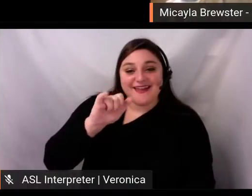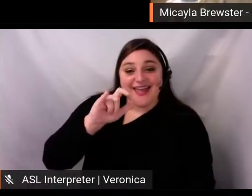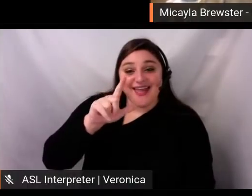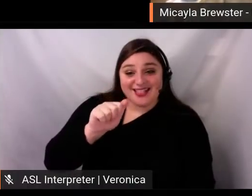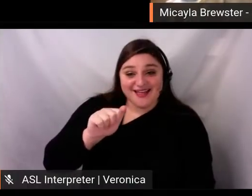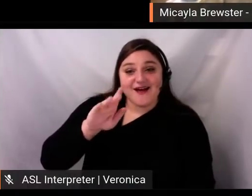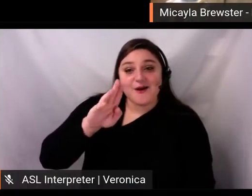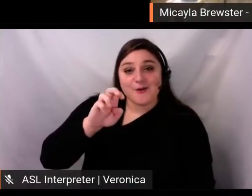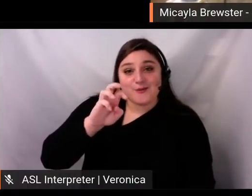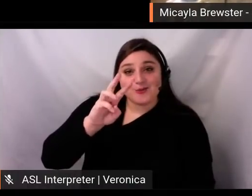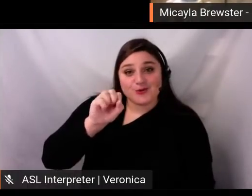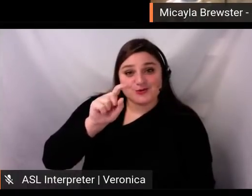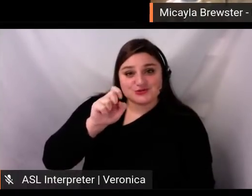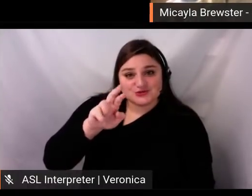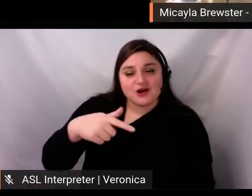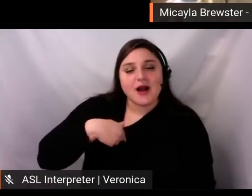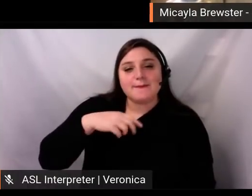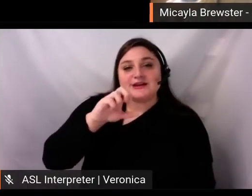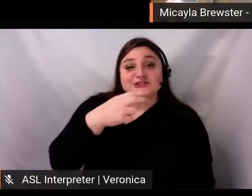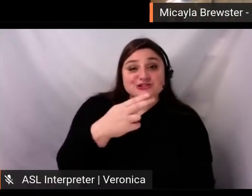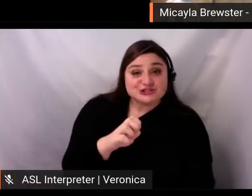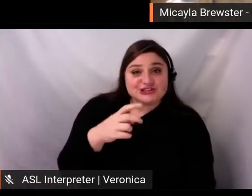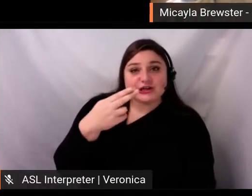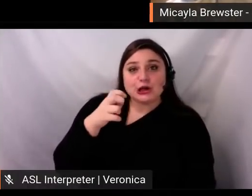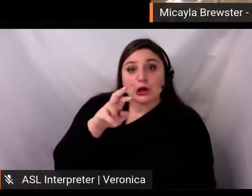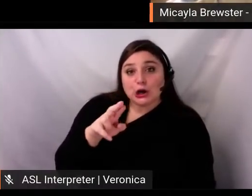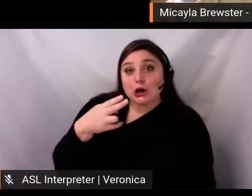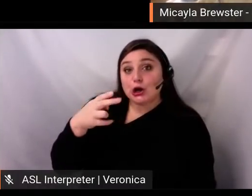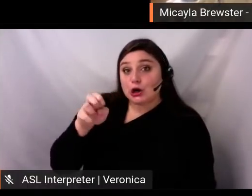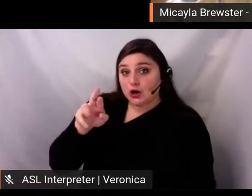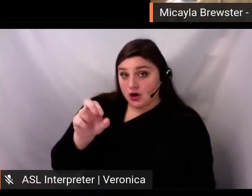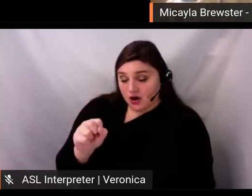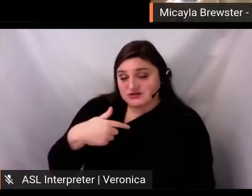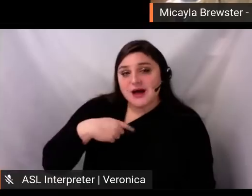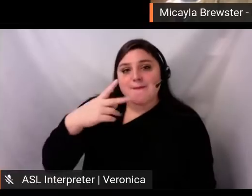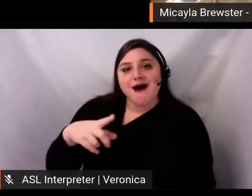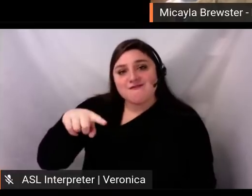are she/her/hers. I'm a half black, half white female with